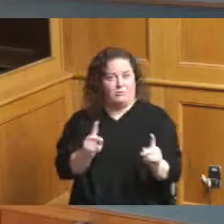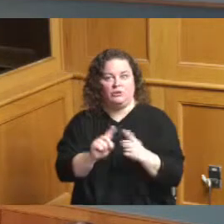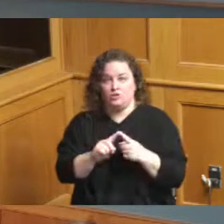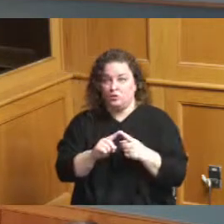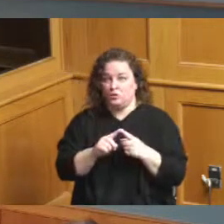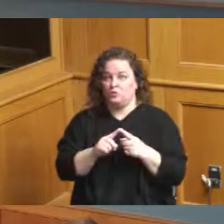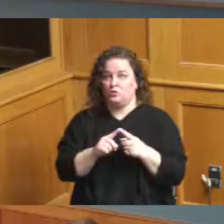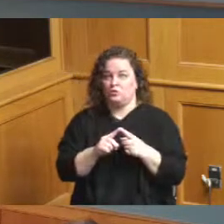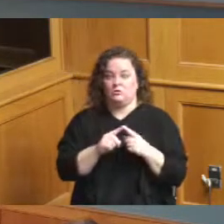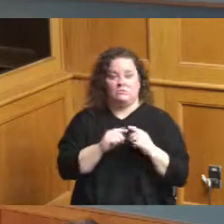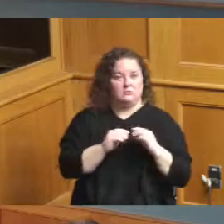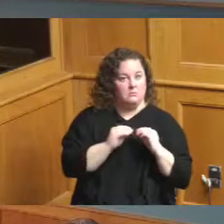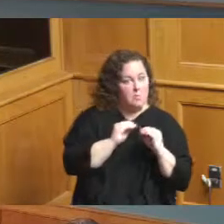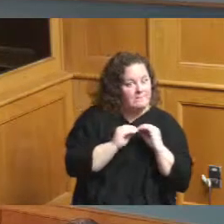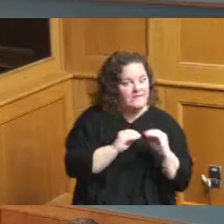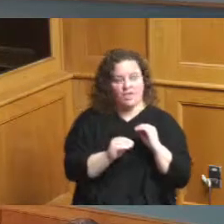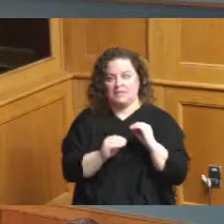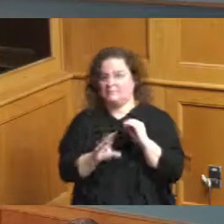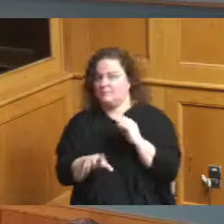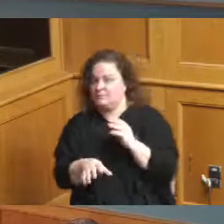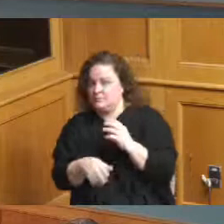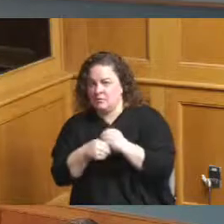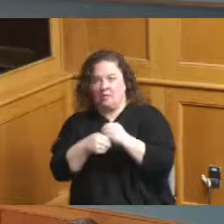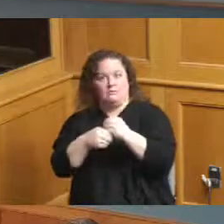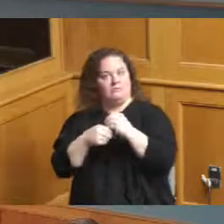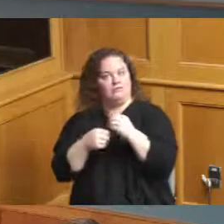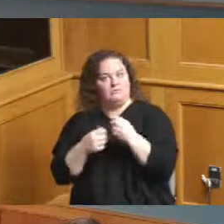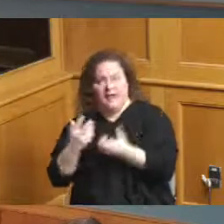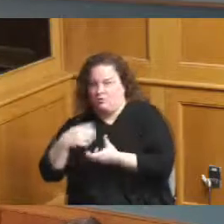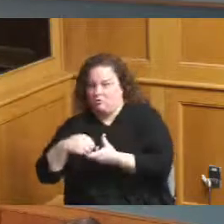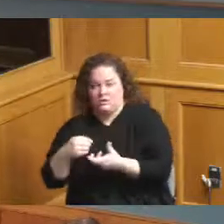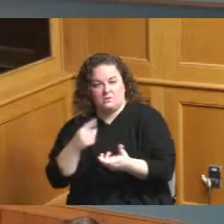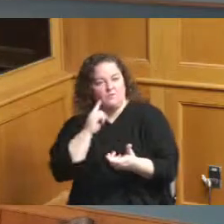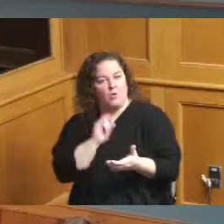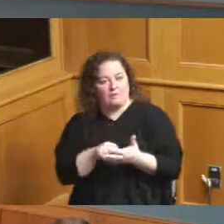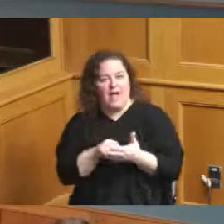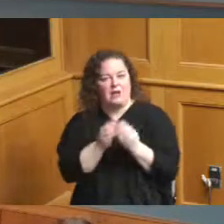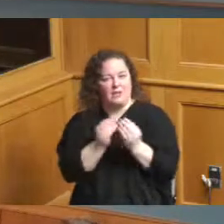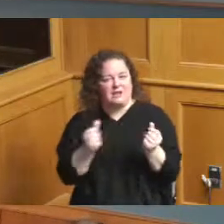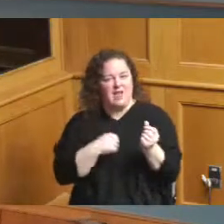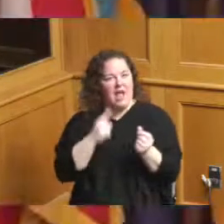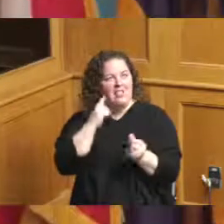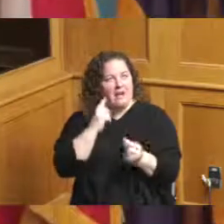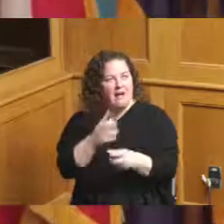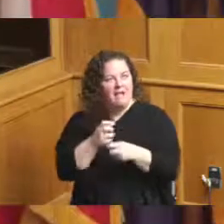corrections or inclusion to the resolution I received it I think it's 7am this morning